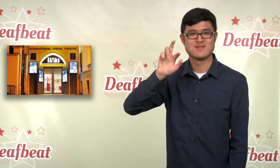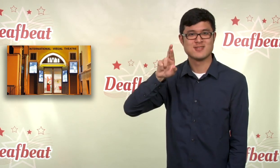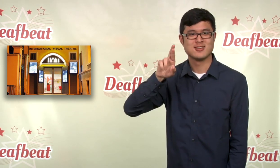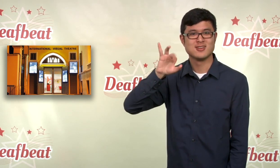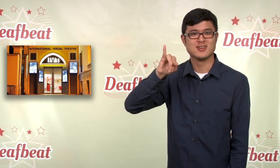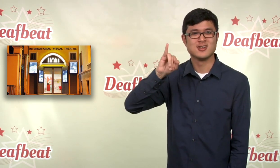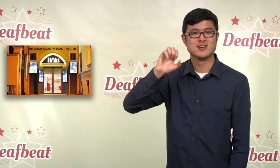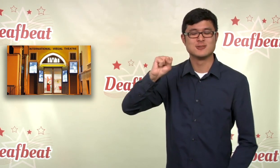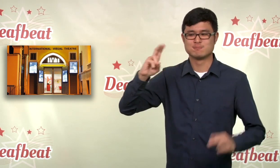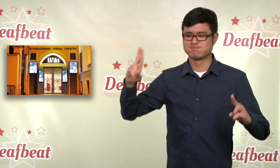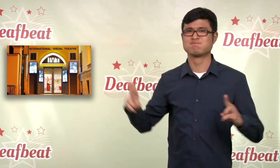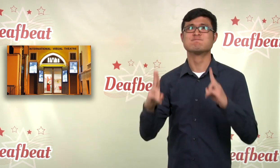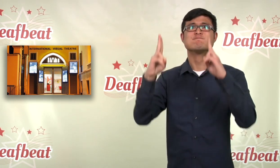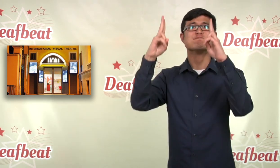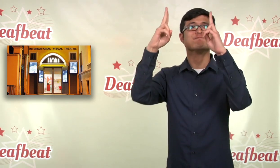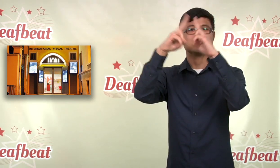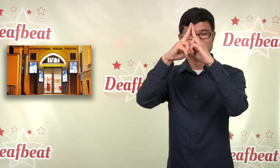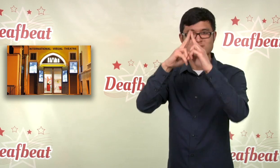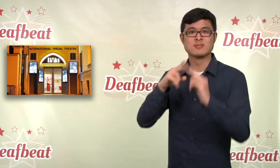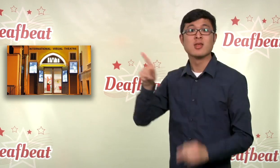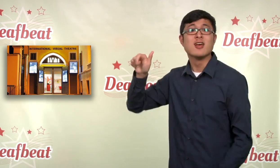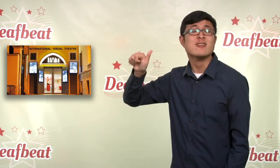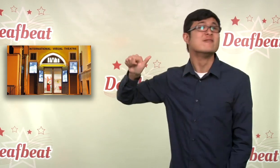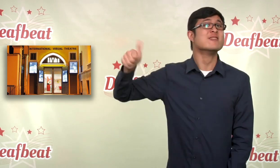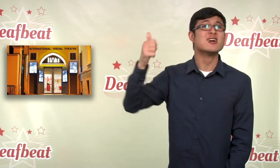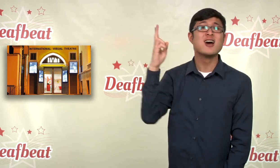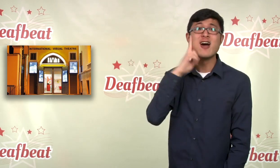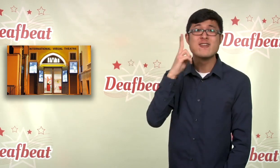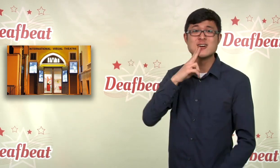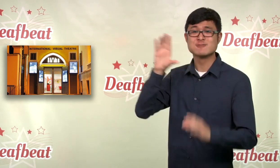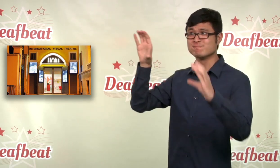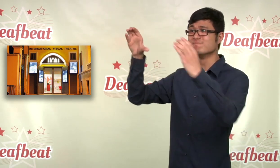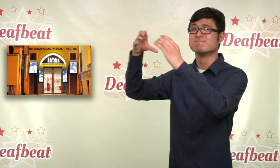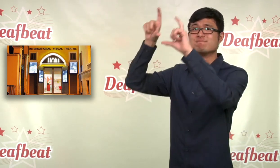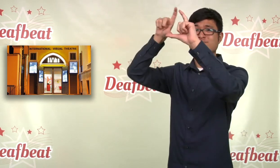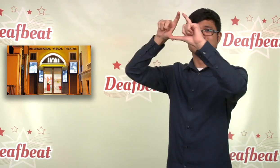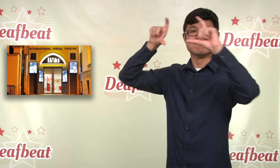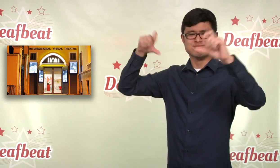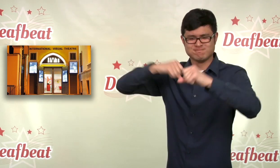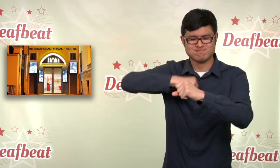deaf actors who pioneered in teaching of French